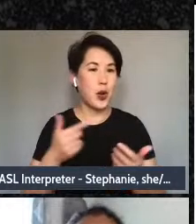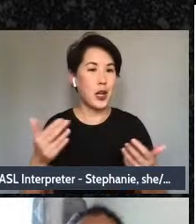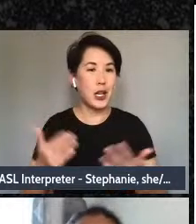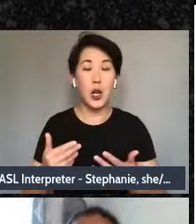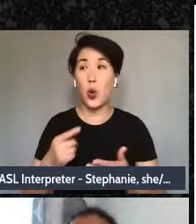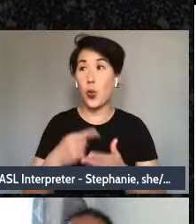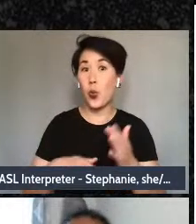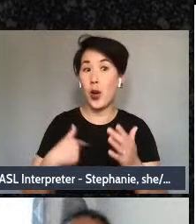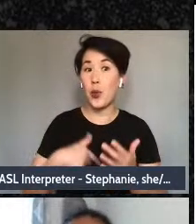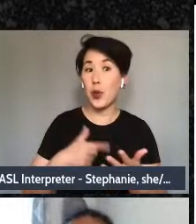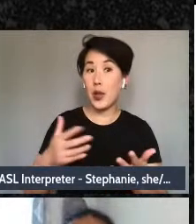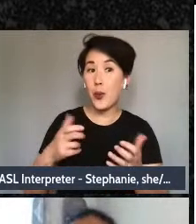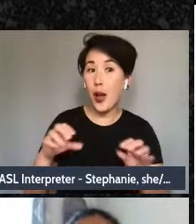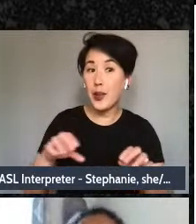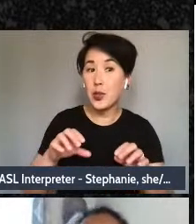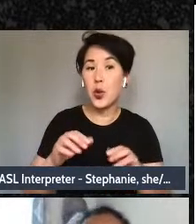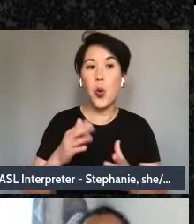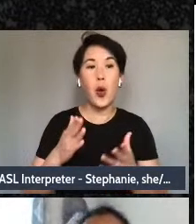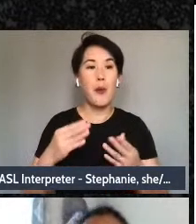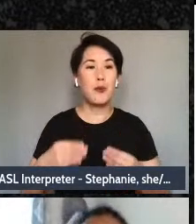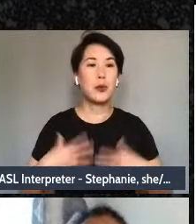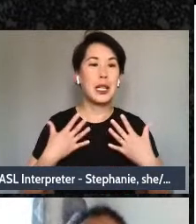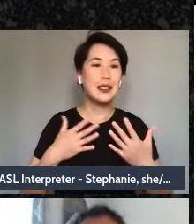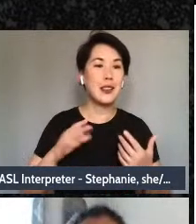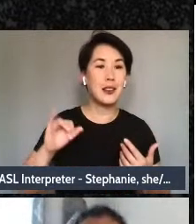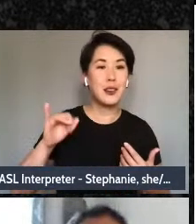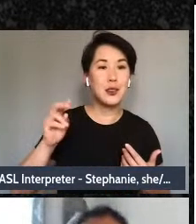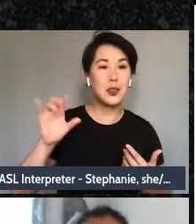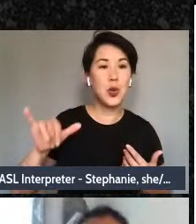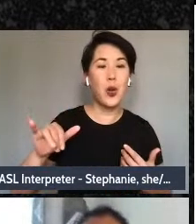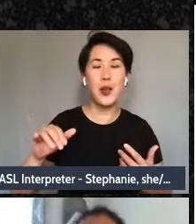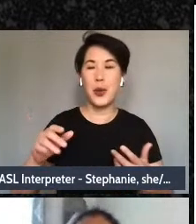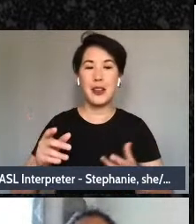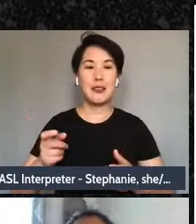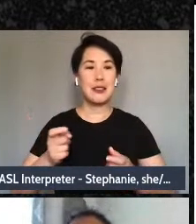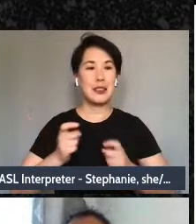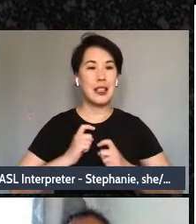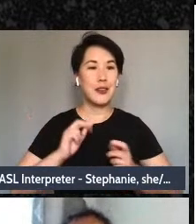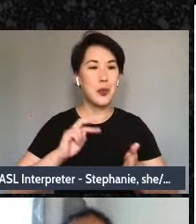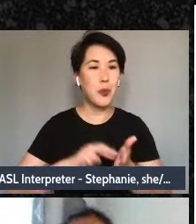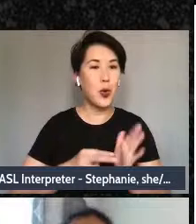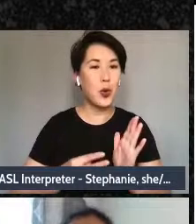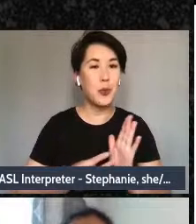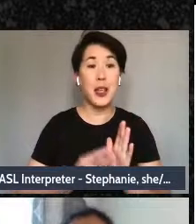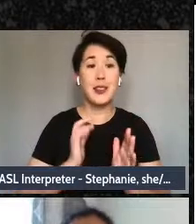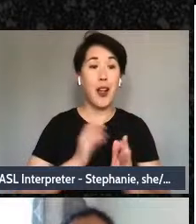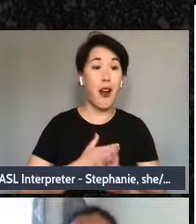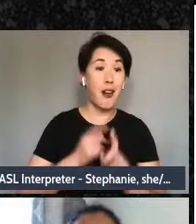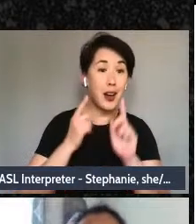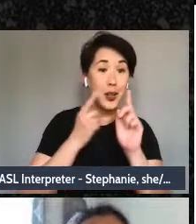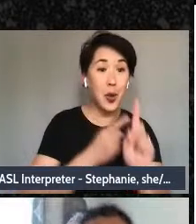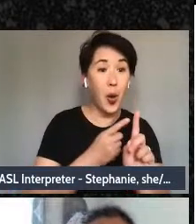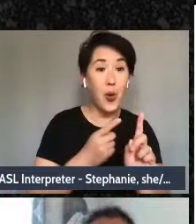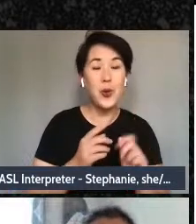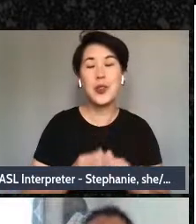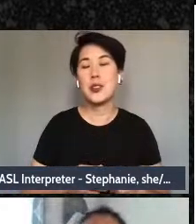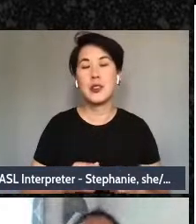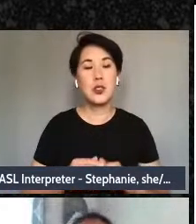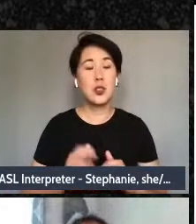what brings us joy, what fulfills our purpose where our goals are so what are important things